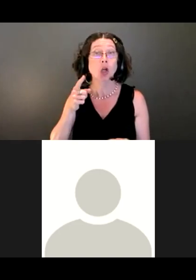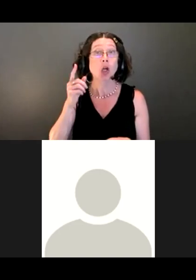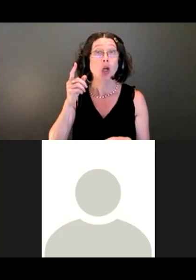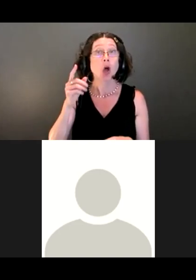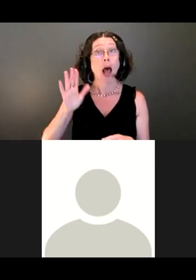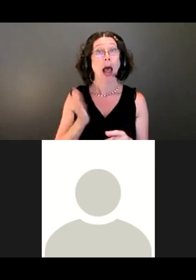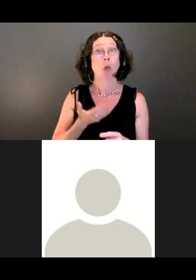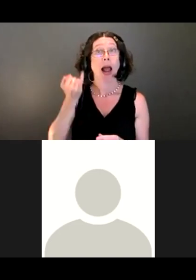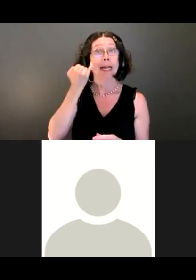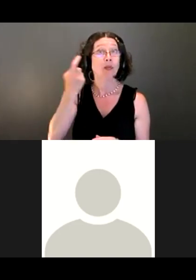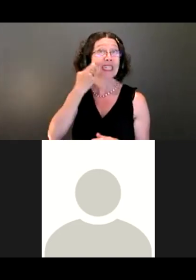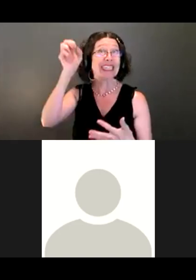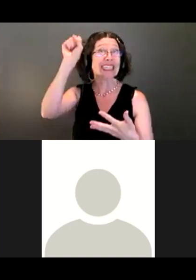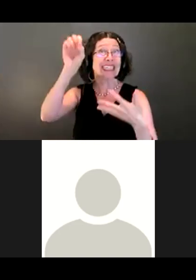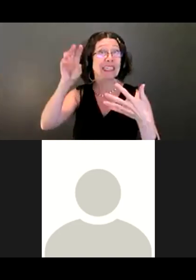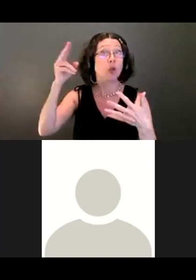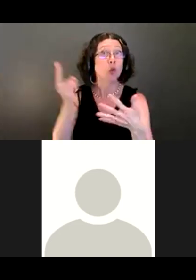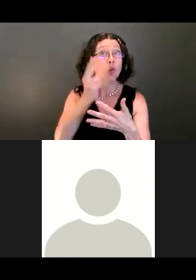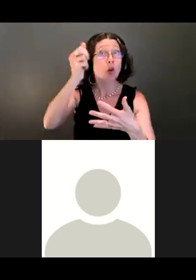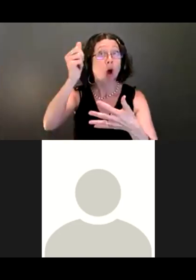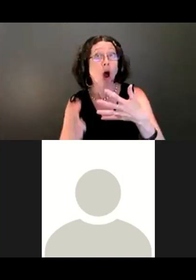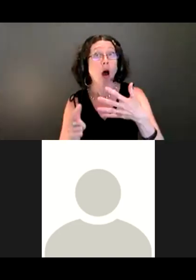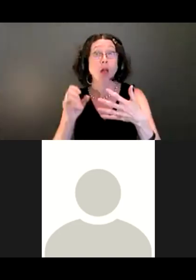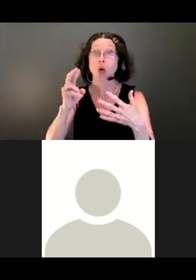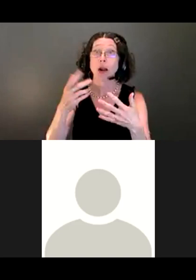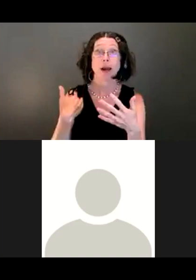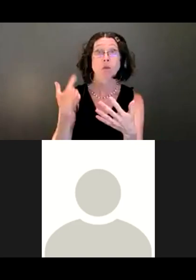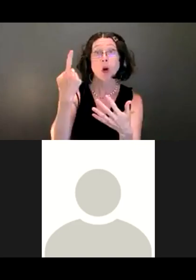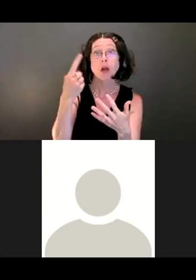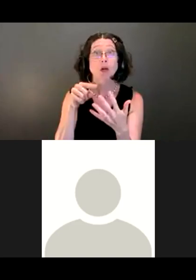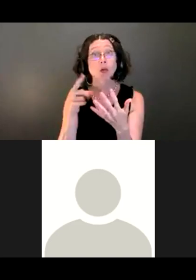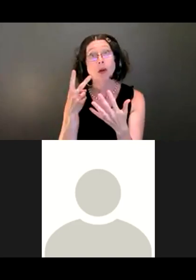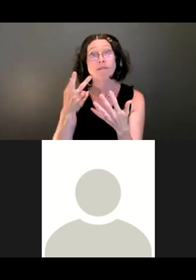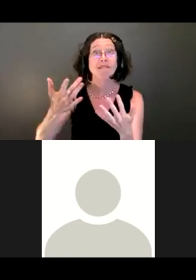Is there something that would make this area that you're like,